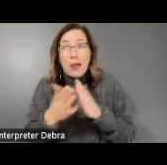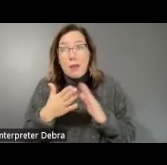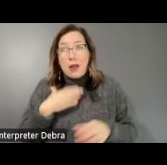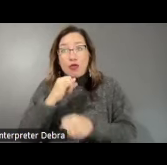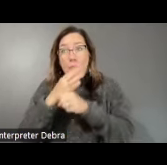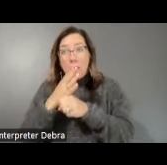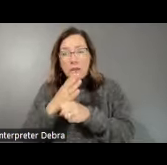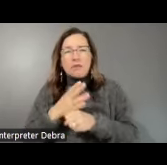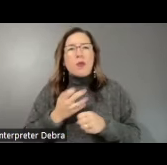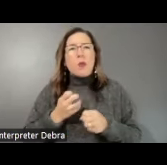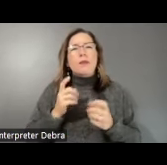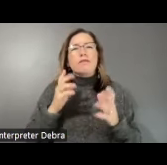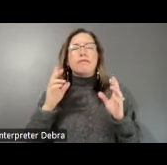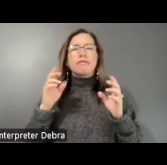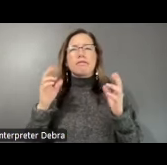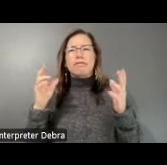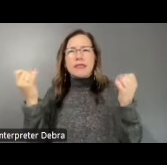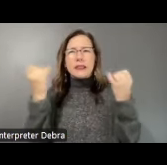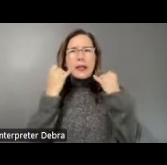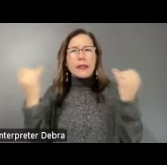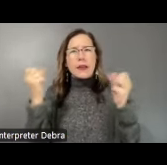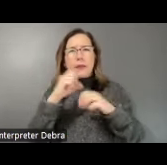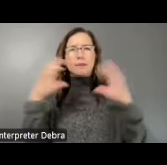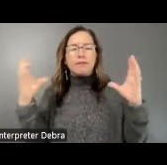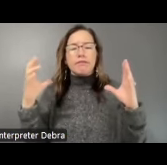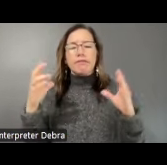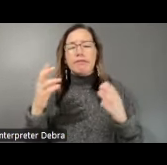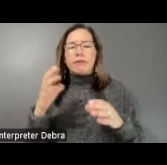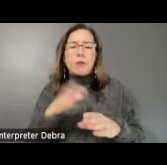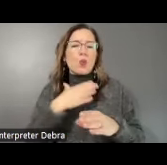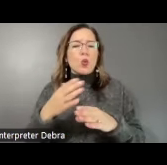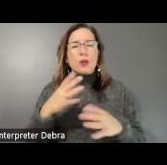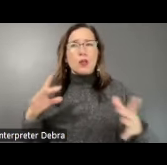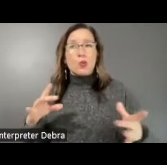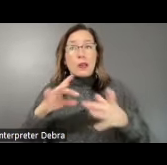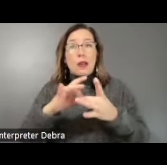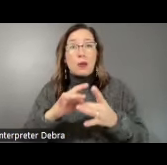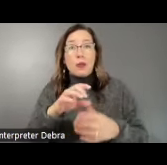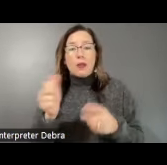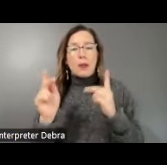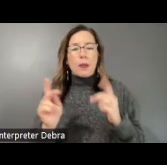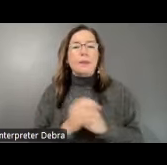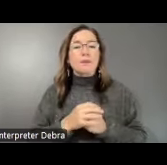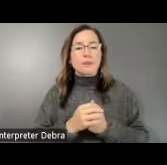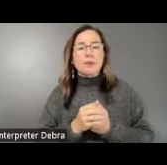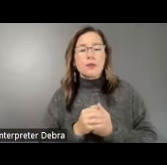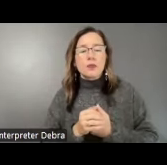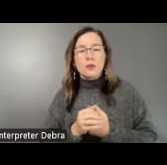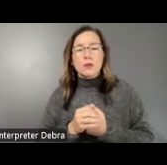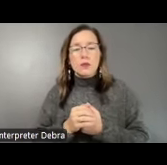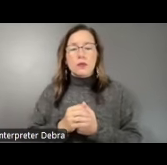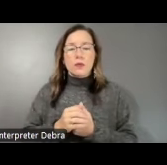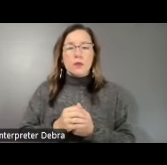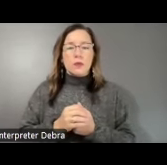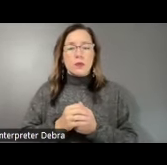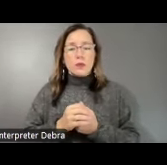get back to this idea of really using music as a way to connect with others. And specifically,